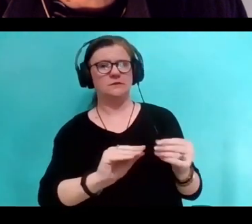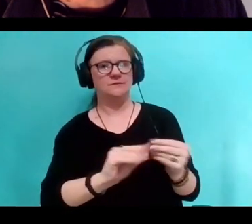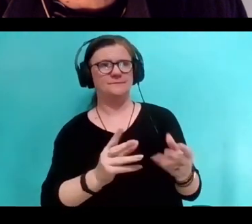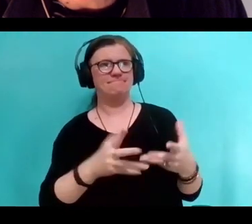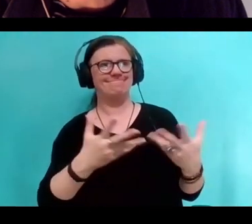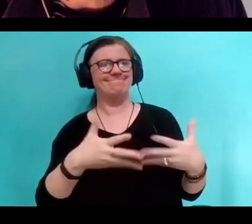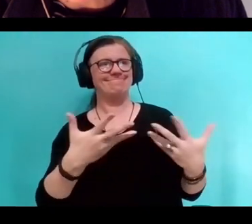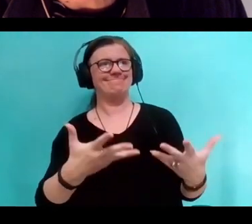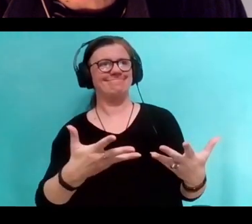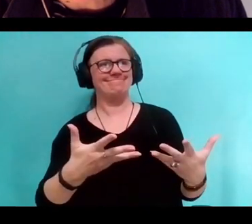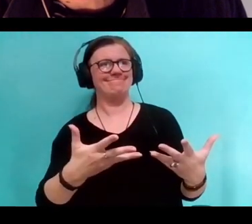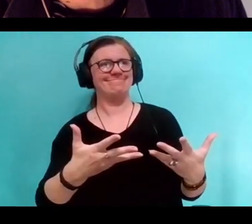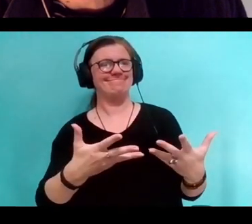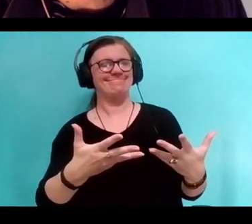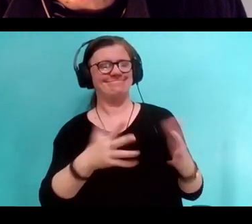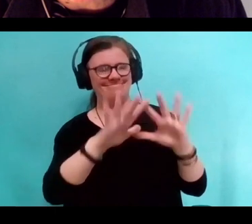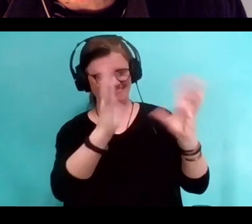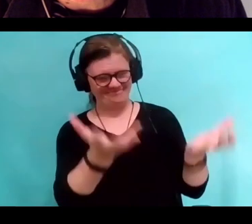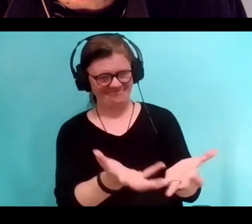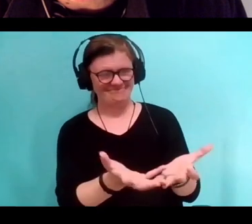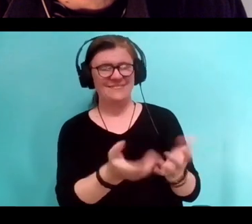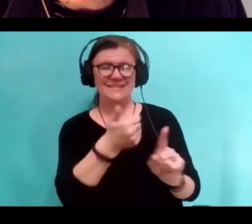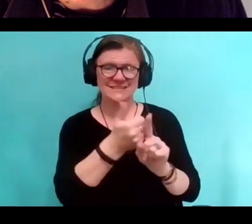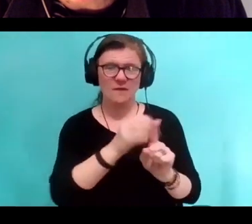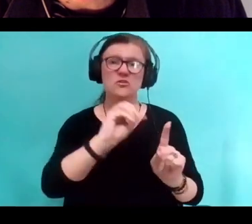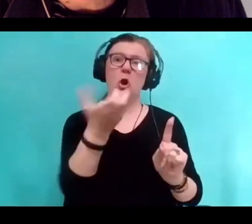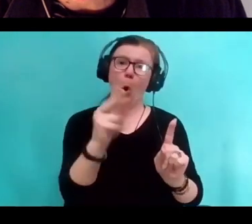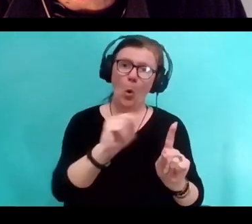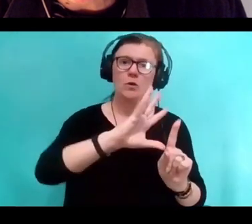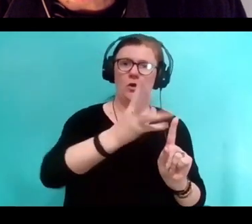body shaped culture of himself or herself.